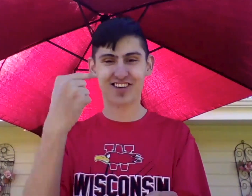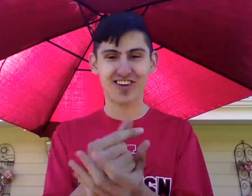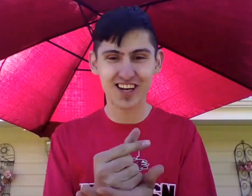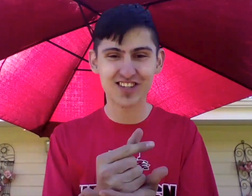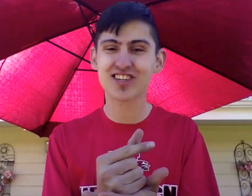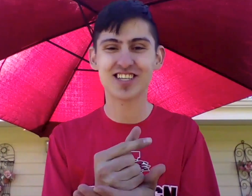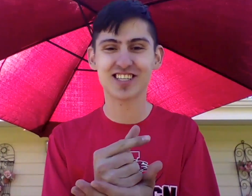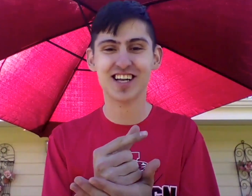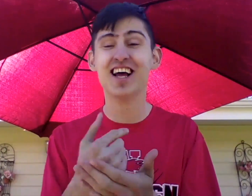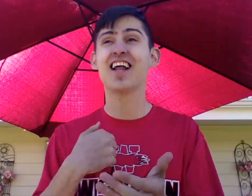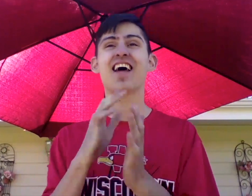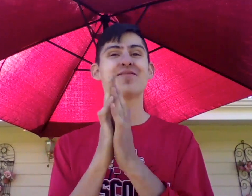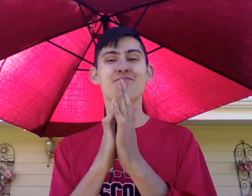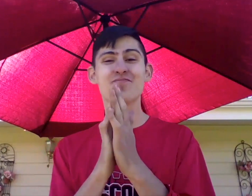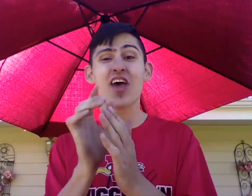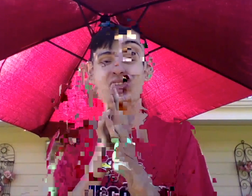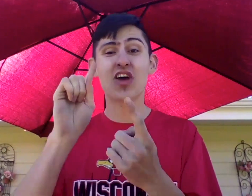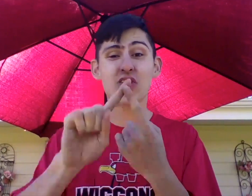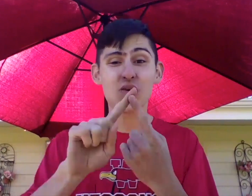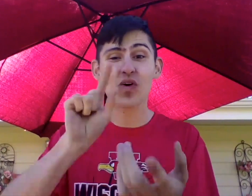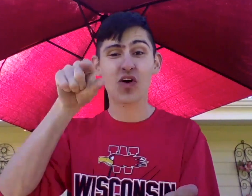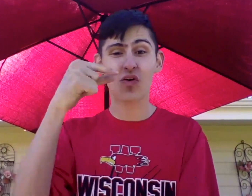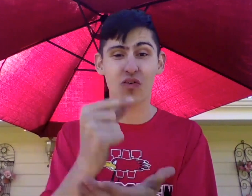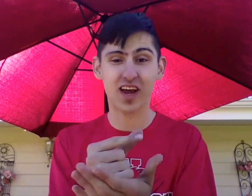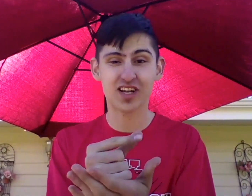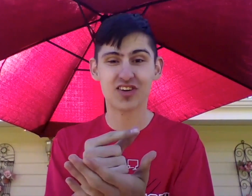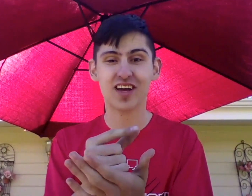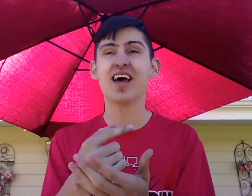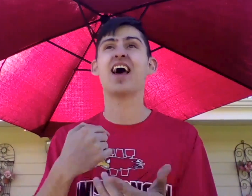Like I am so happy and motivated to graduate!